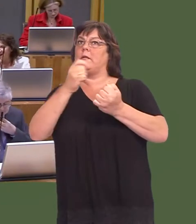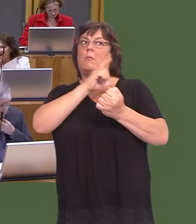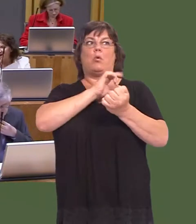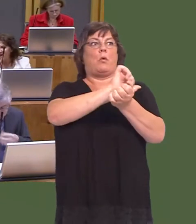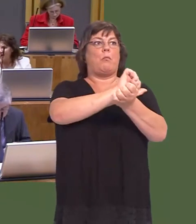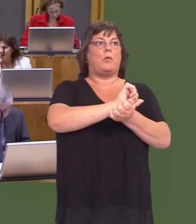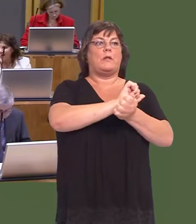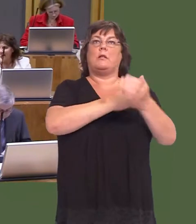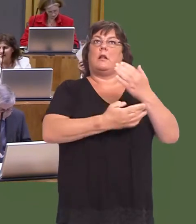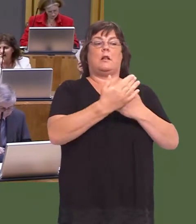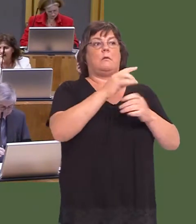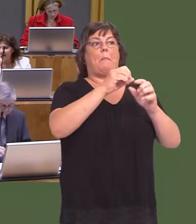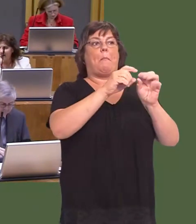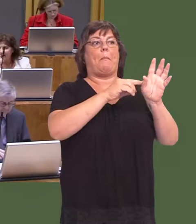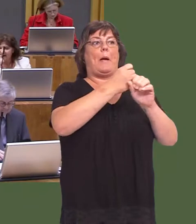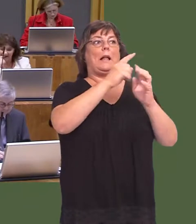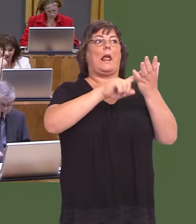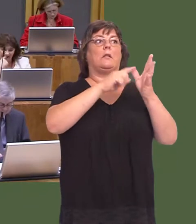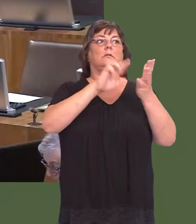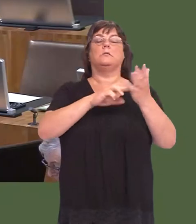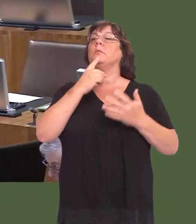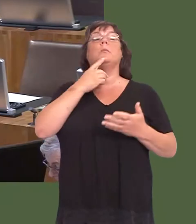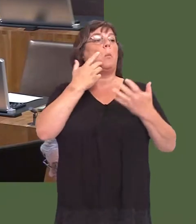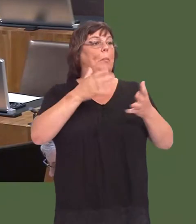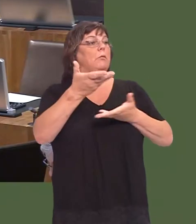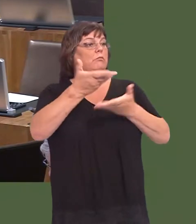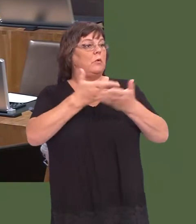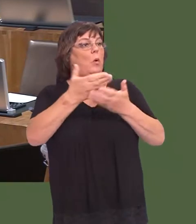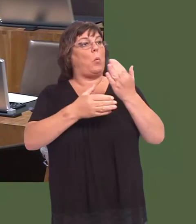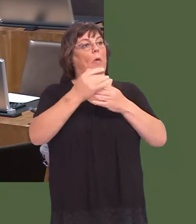and Children has had discussions with the UKís prisons Minister regarding the proposed